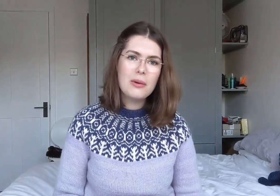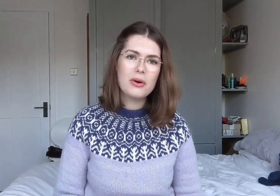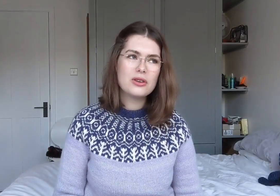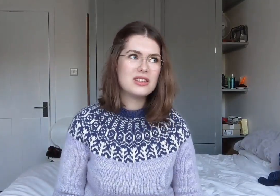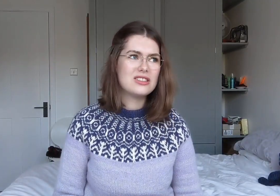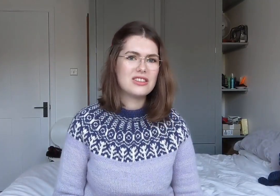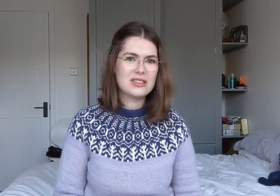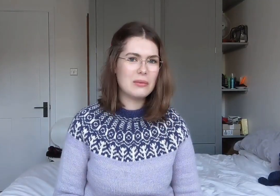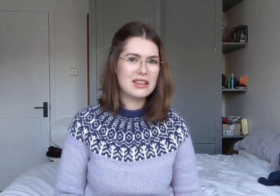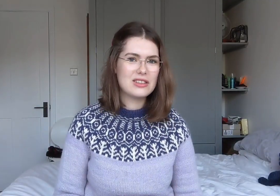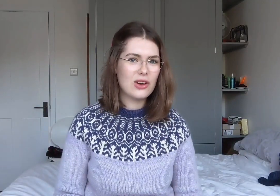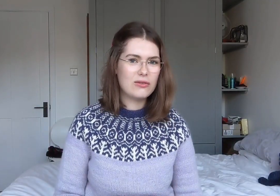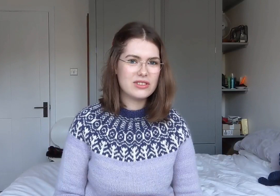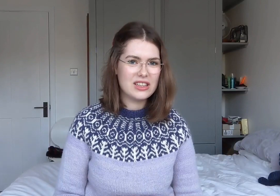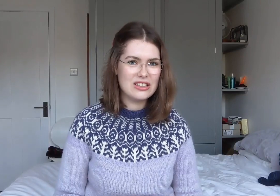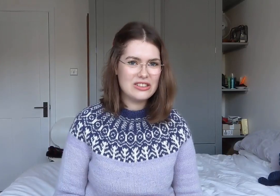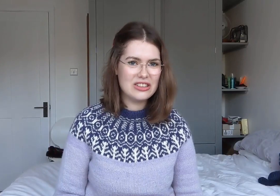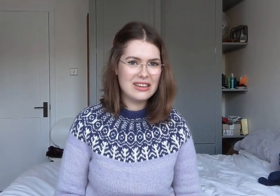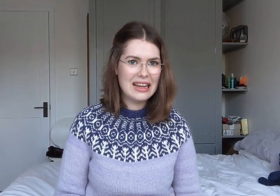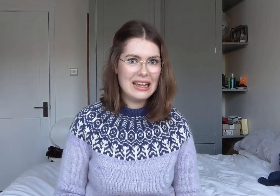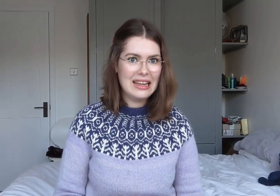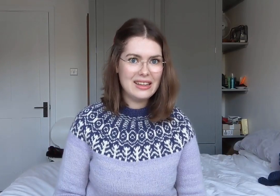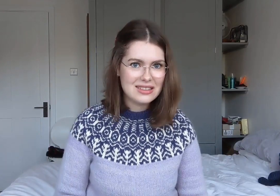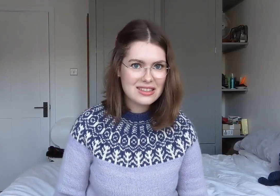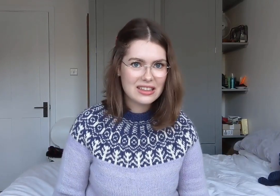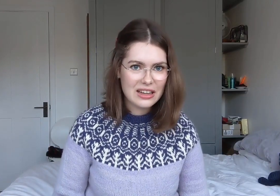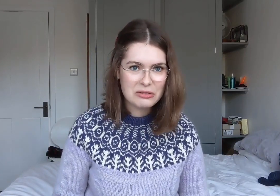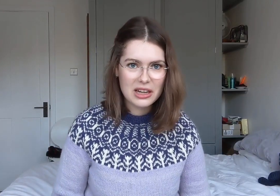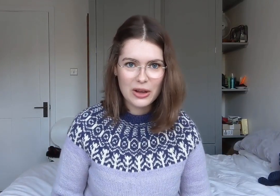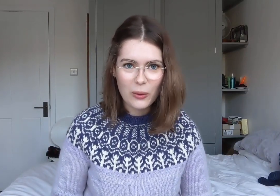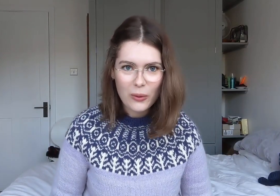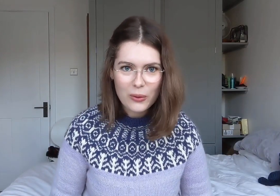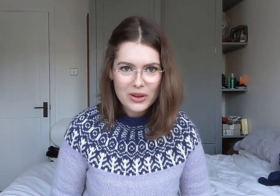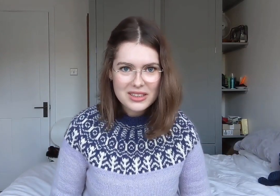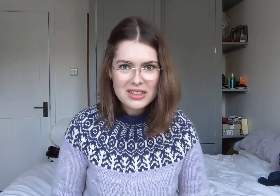because it just makes the conversation instantly really awkward.